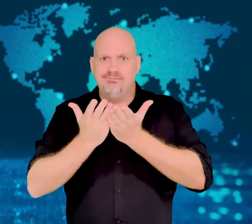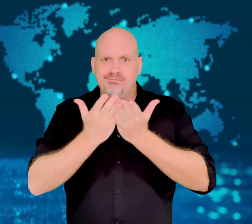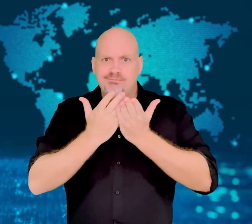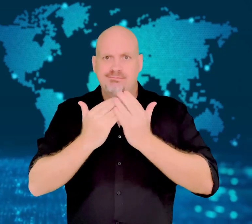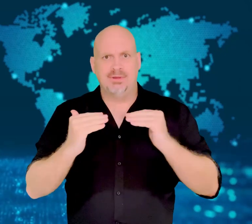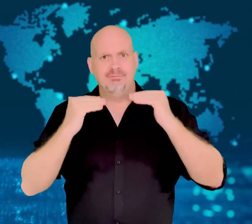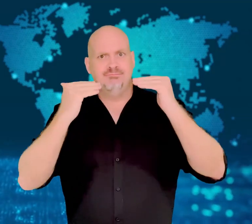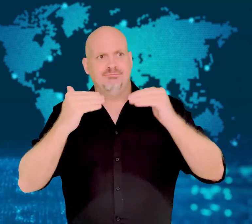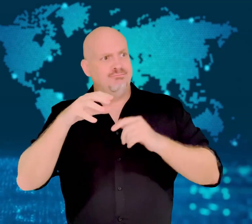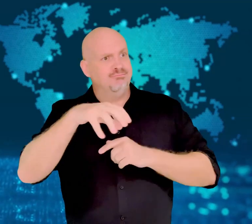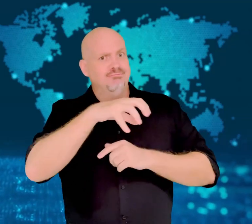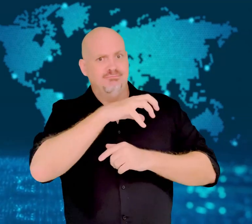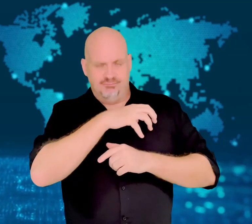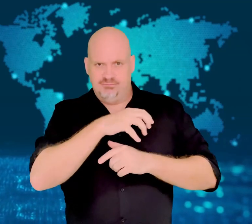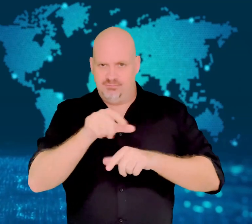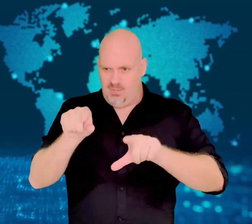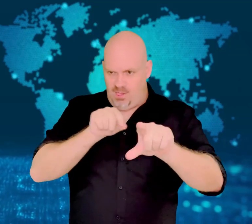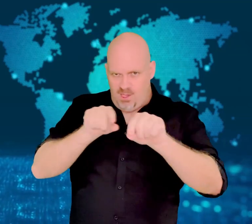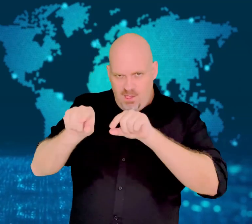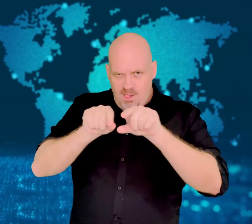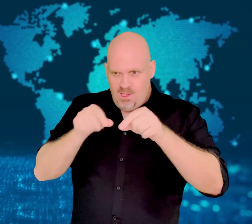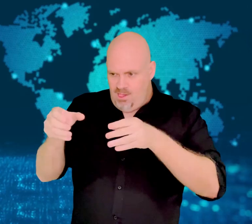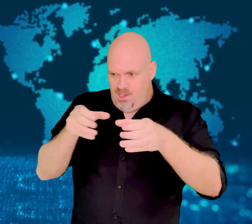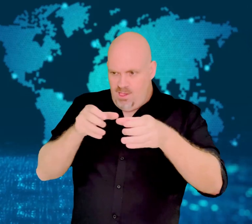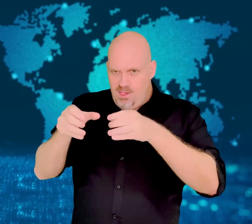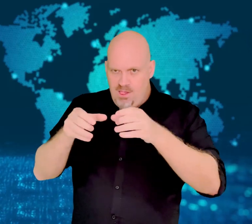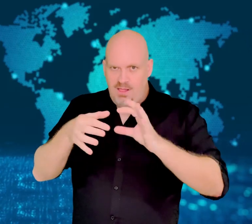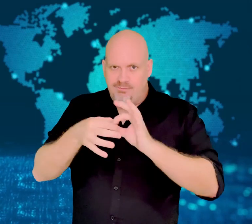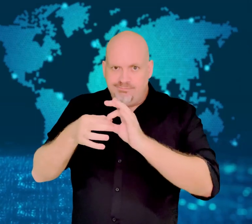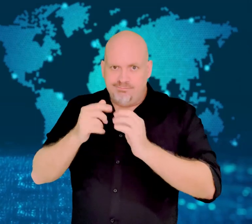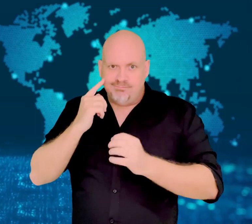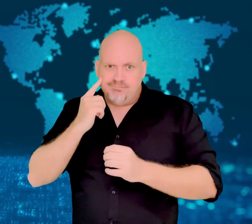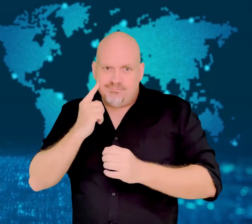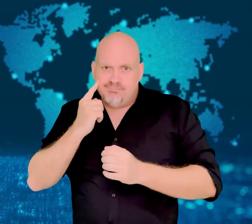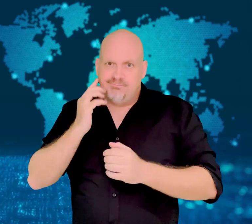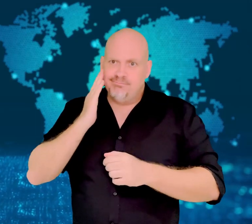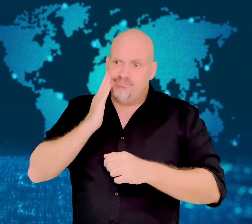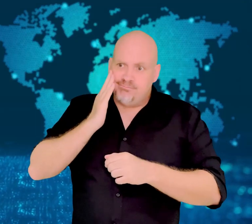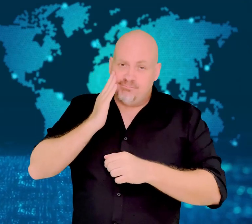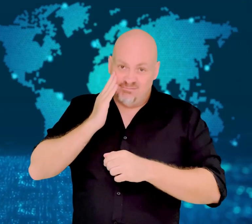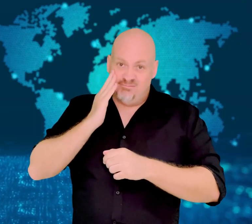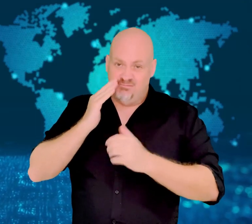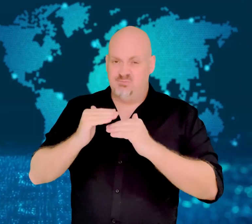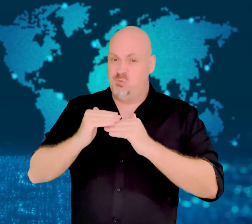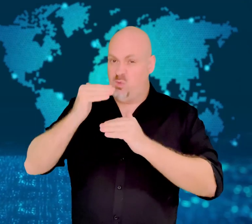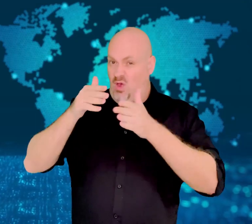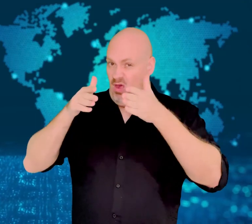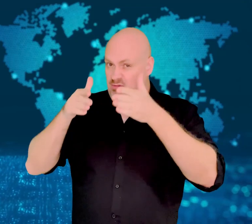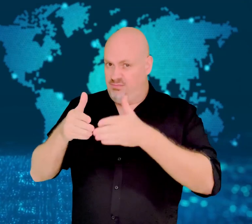The cases are specific to Harvard University